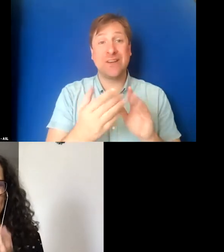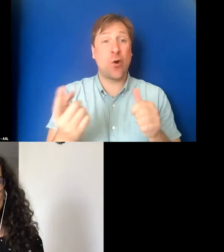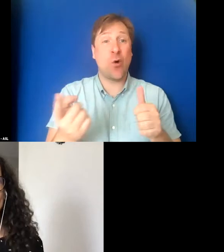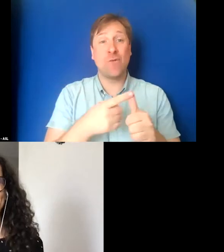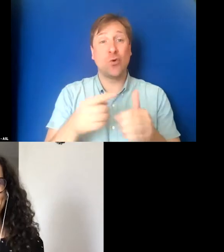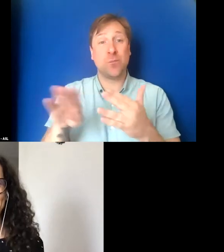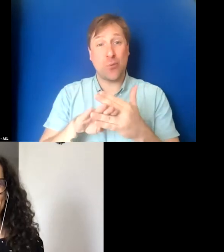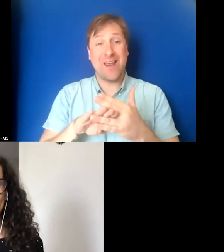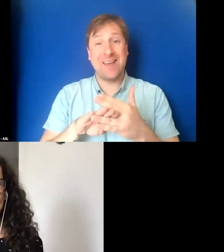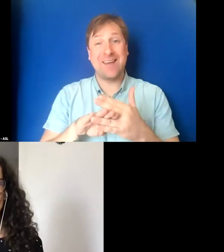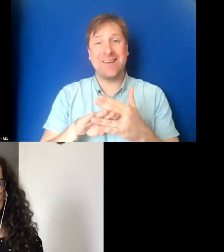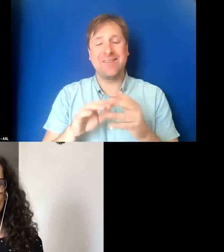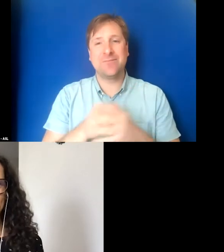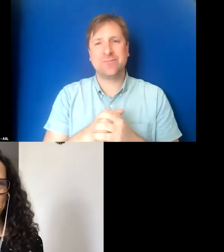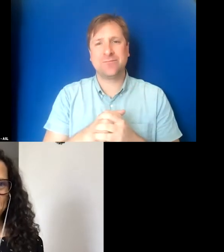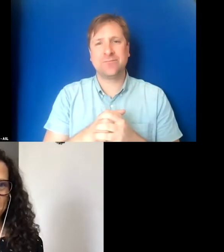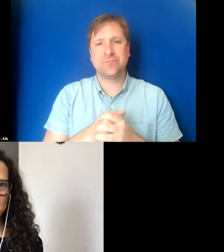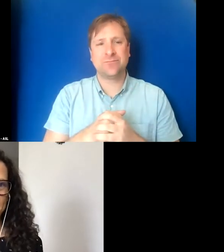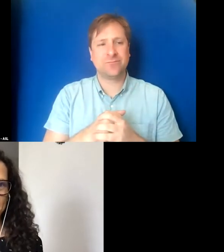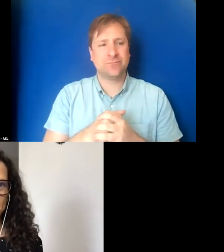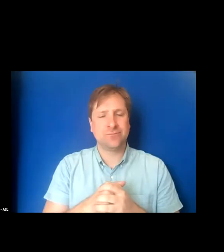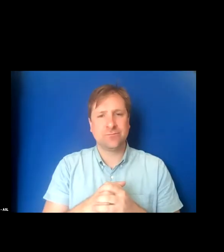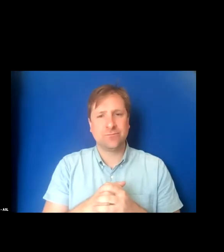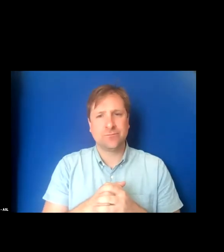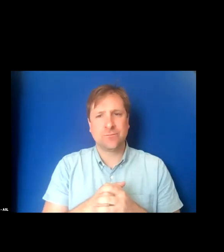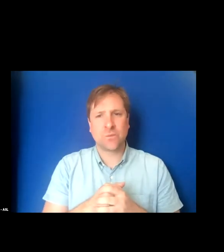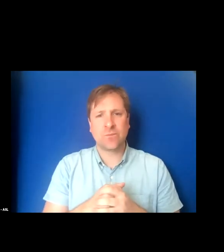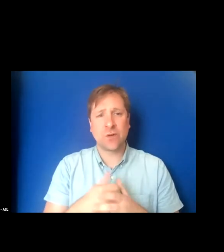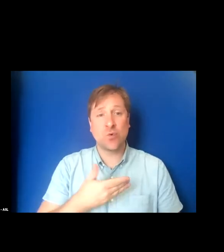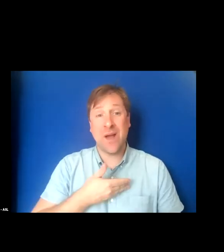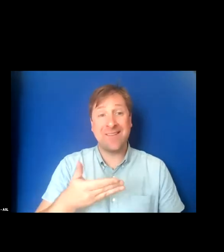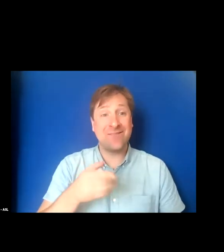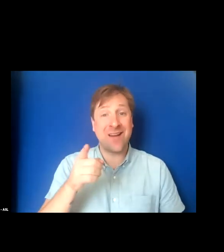break of this afternoon, and so what I invite you to do over these